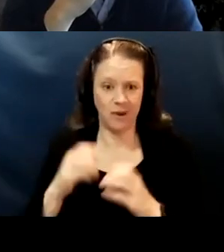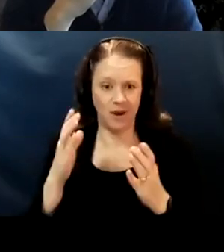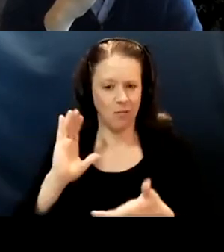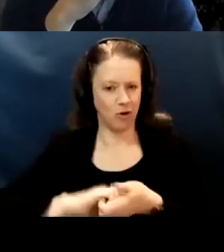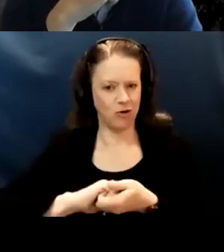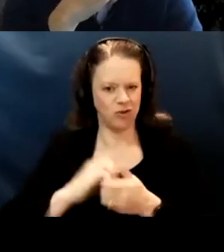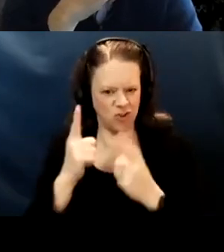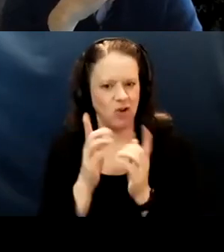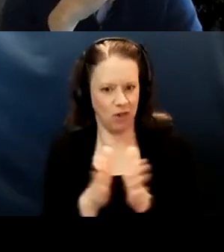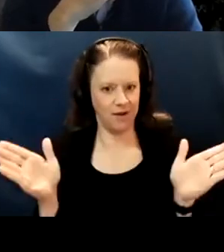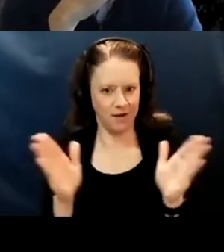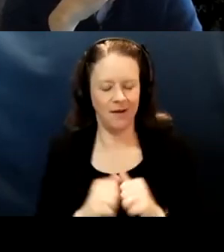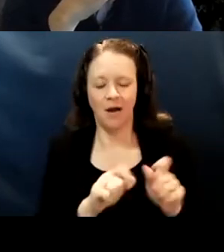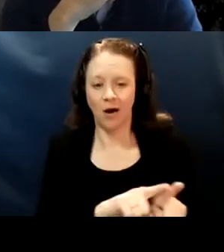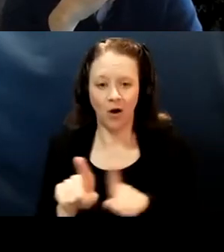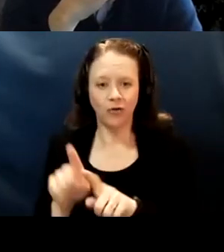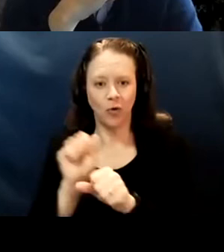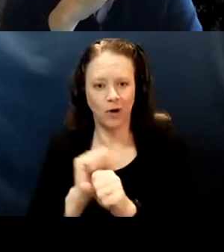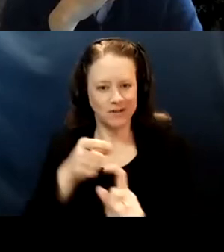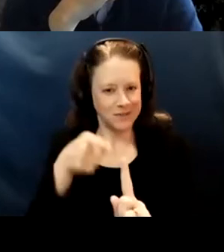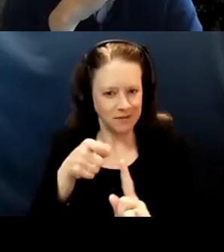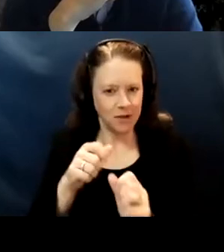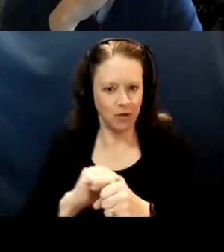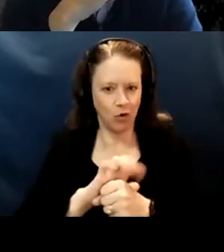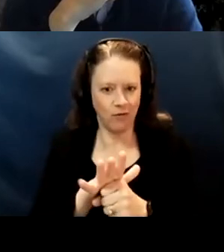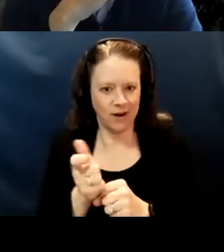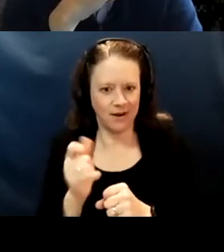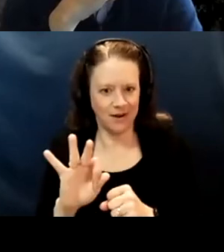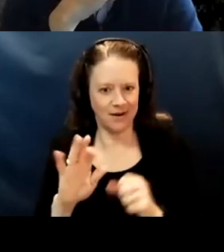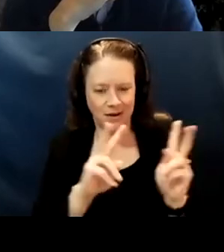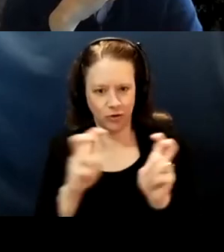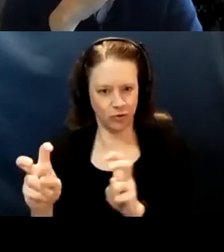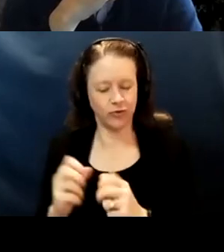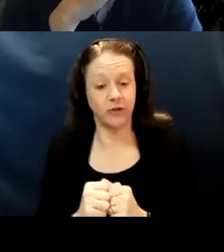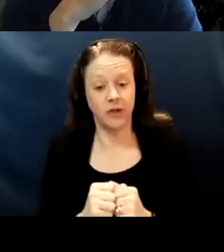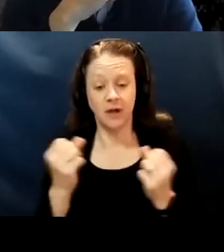And also specifically working in COVID-19 issues. A number of us were working together when the state earlier